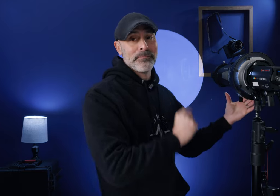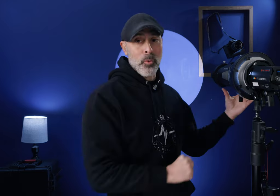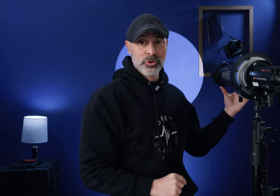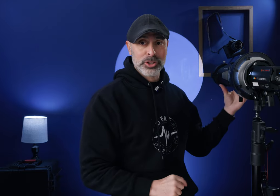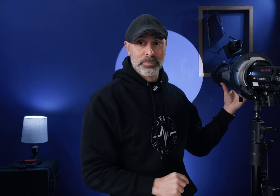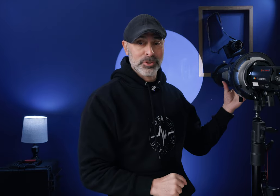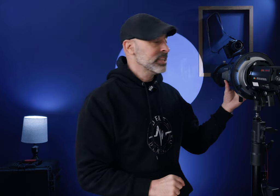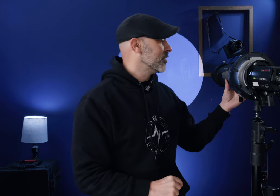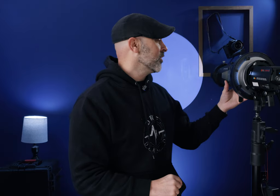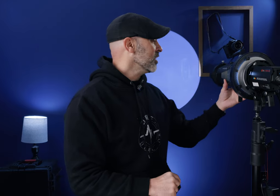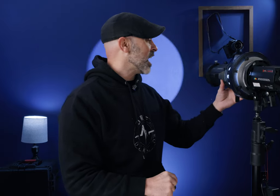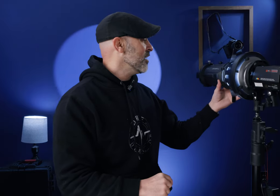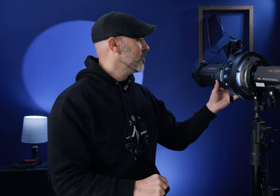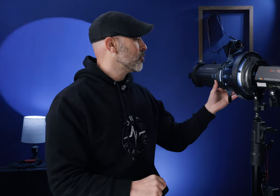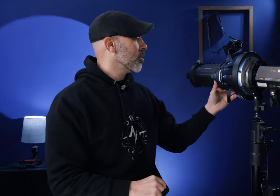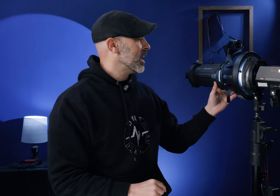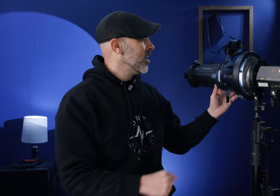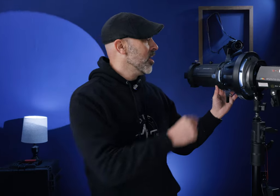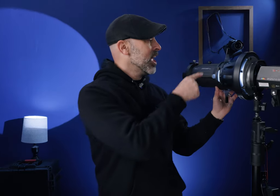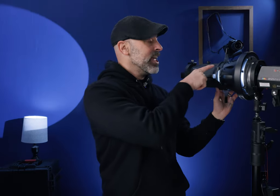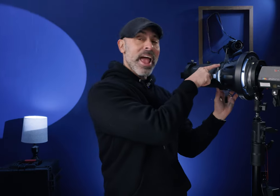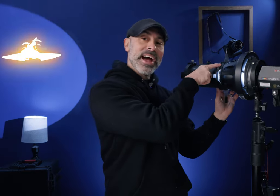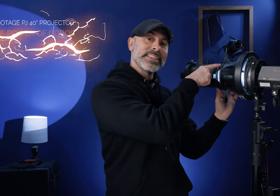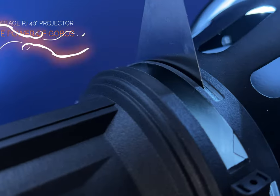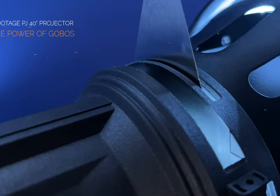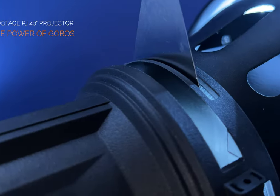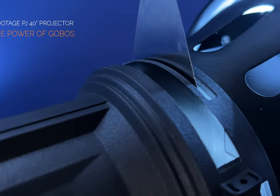more tricks up their sleeve and if you look at this iFootage one right here it has a slot